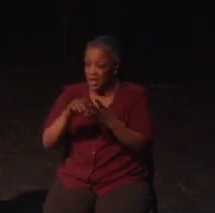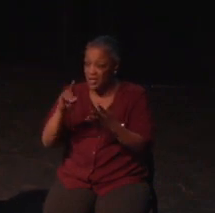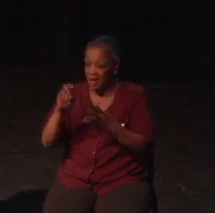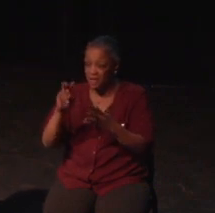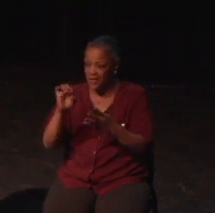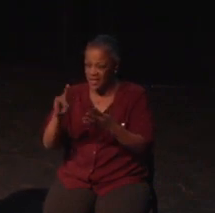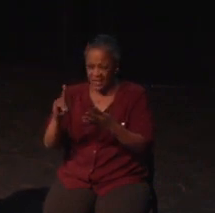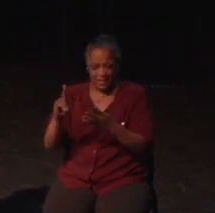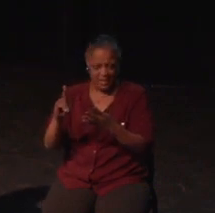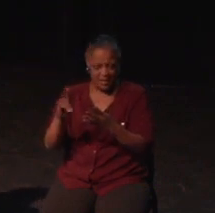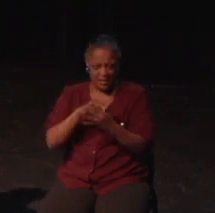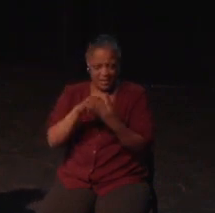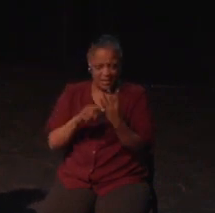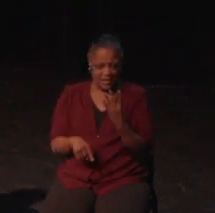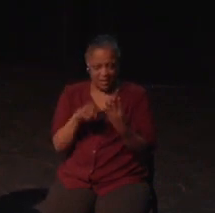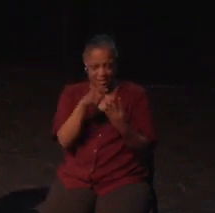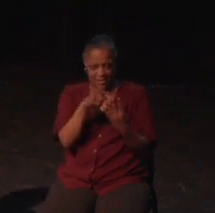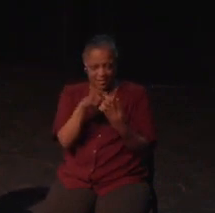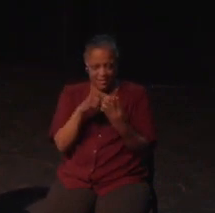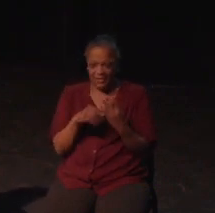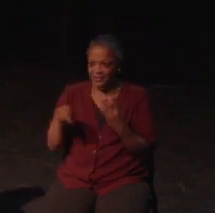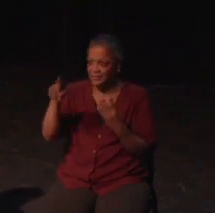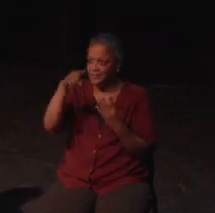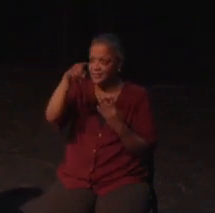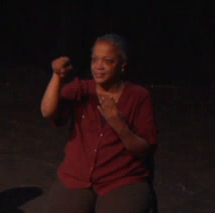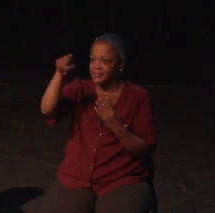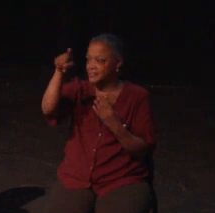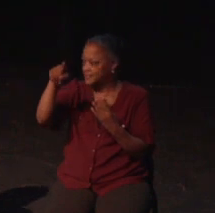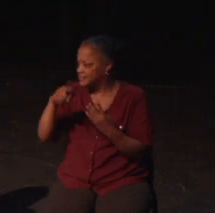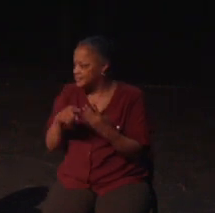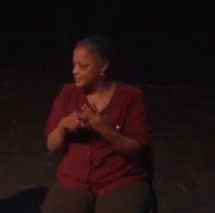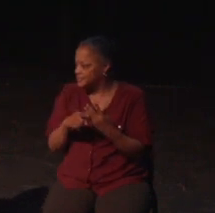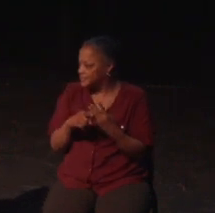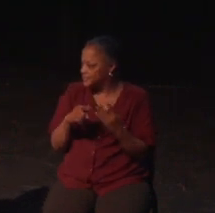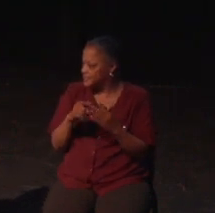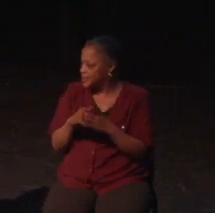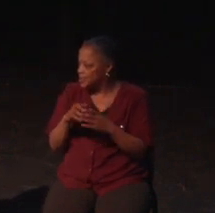give this on too a try. I was really hoping that the design had improved because I was so